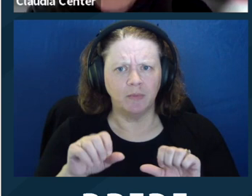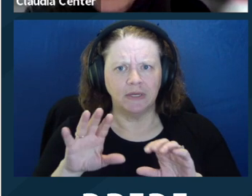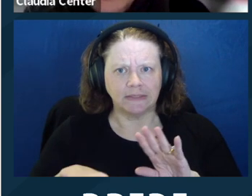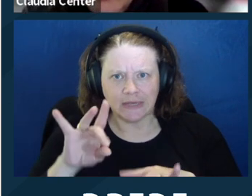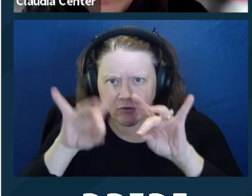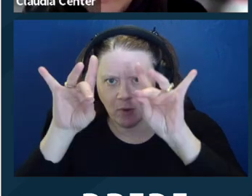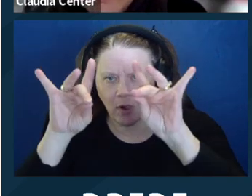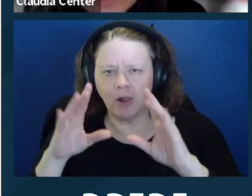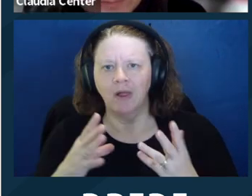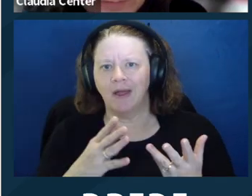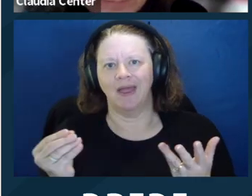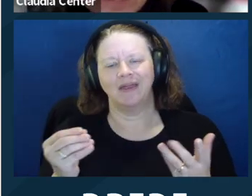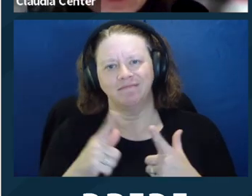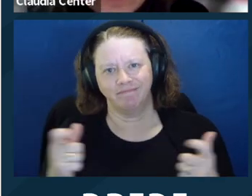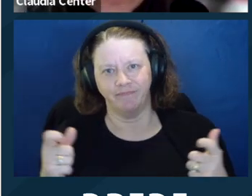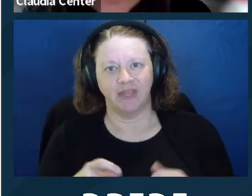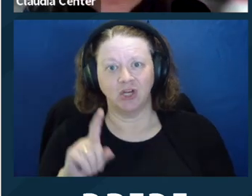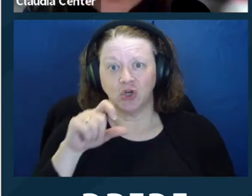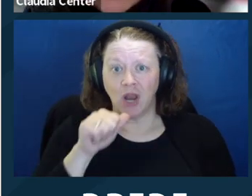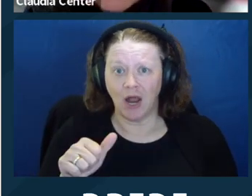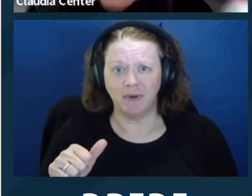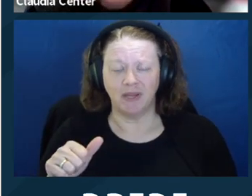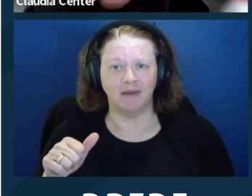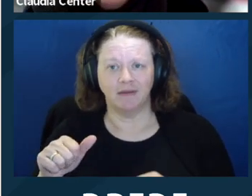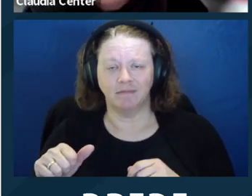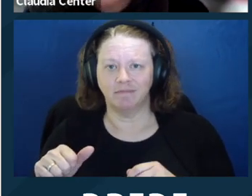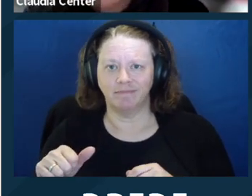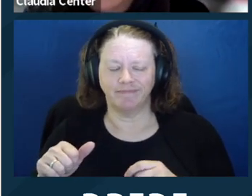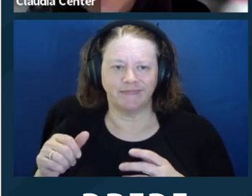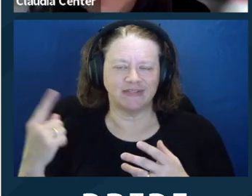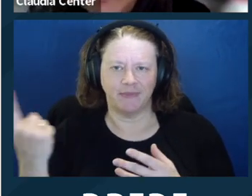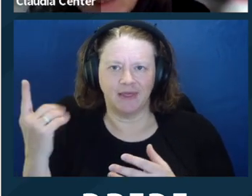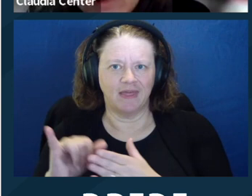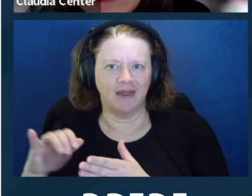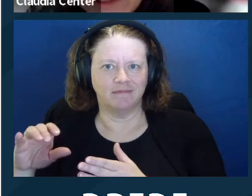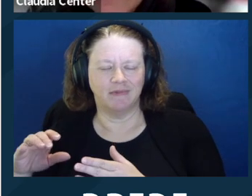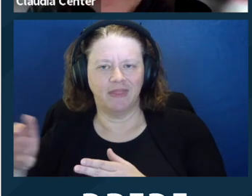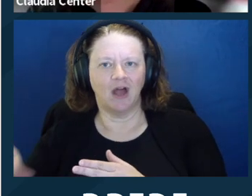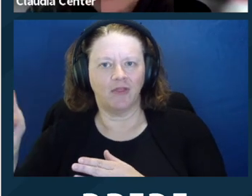about whether you want a document. So based on that Colorado case, I think it's